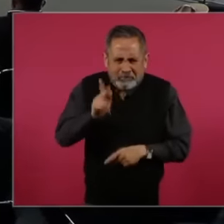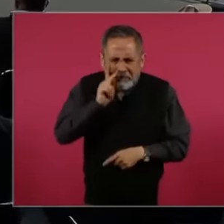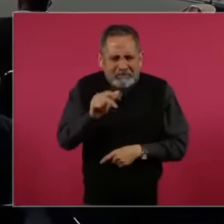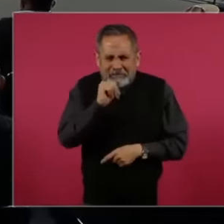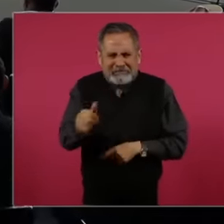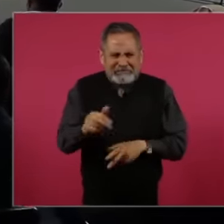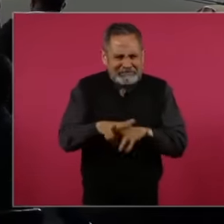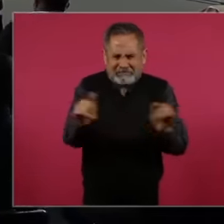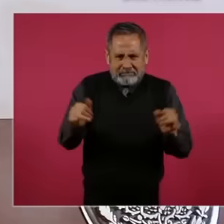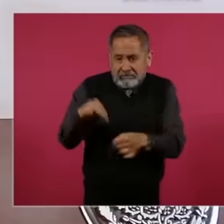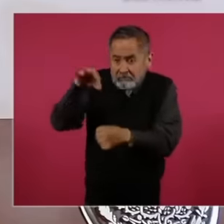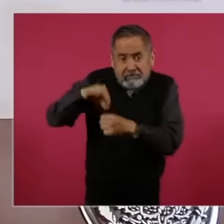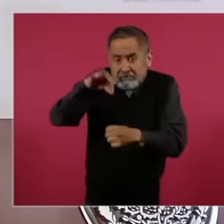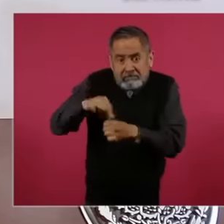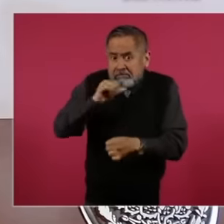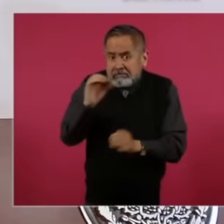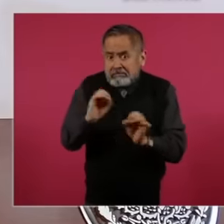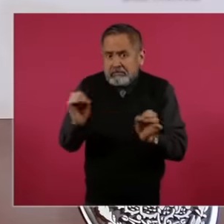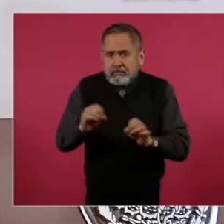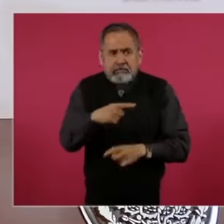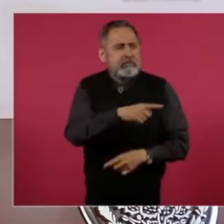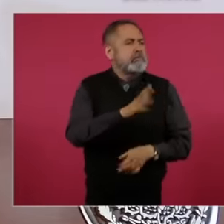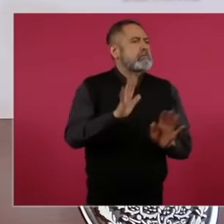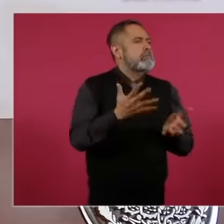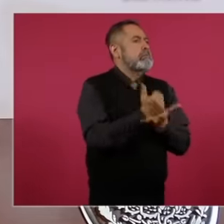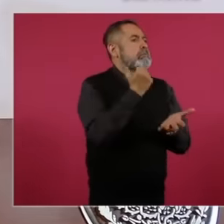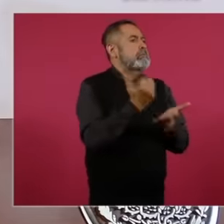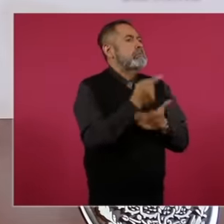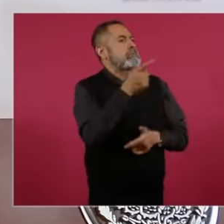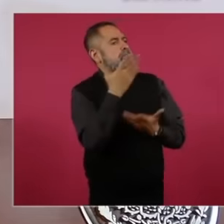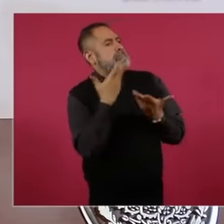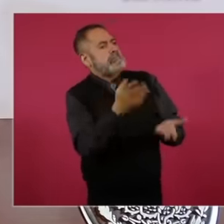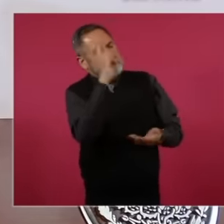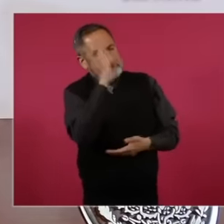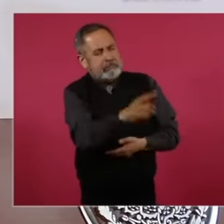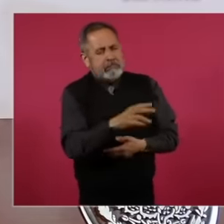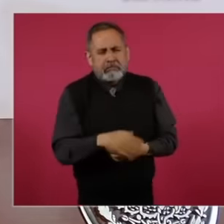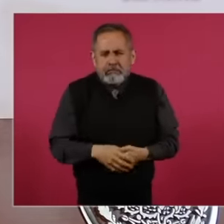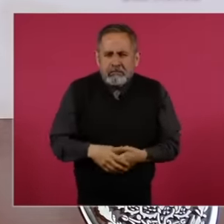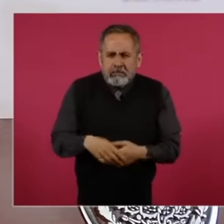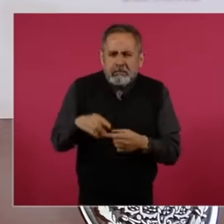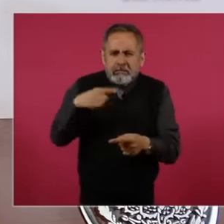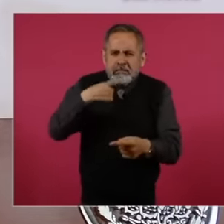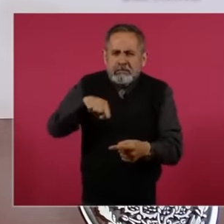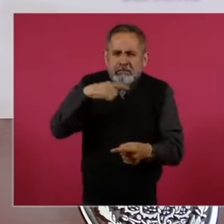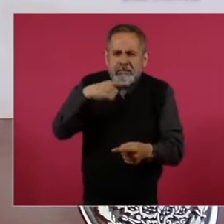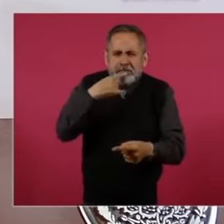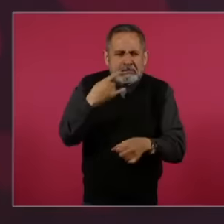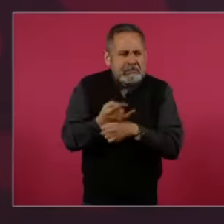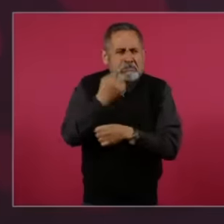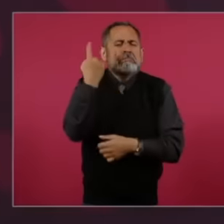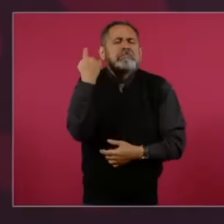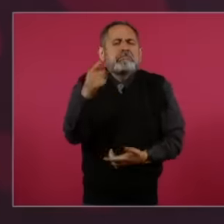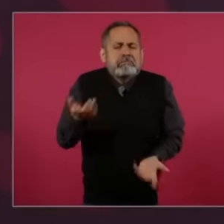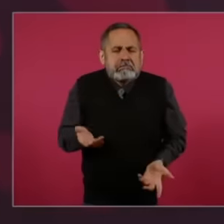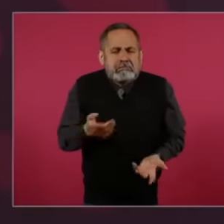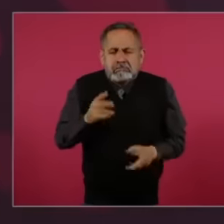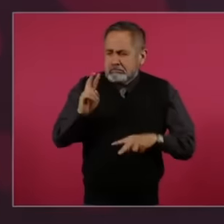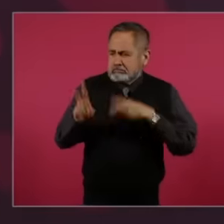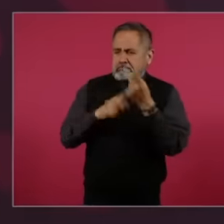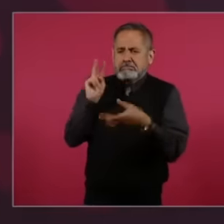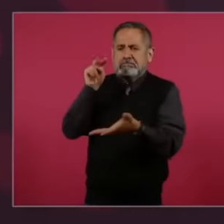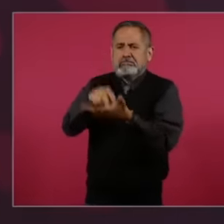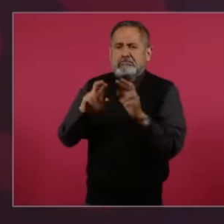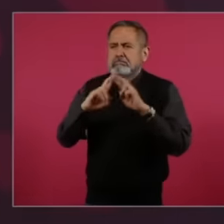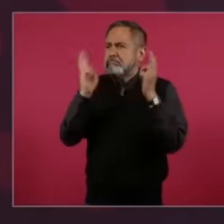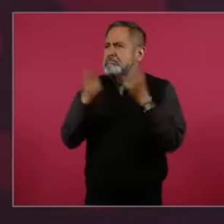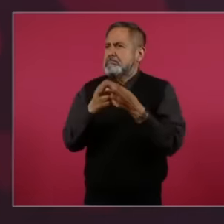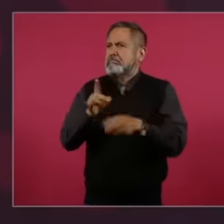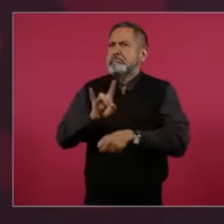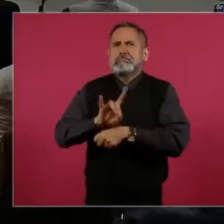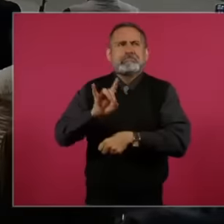anything so why are we going to have a meeting like that